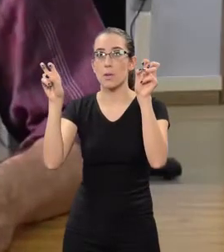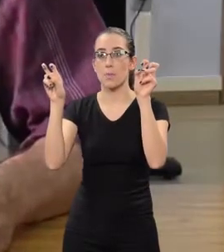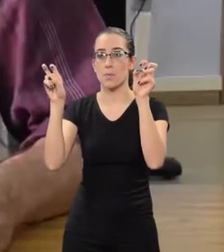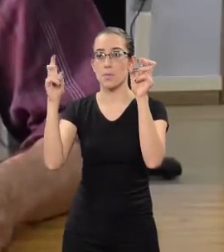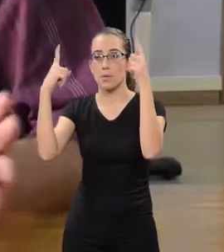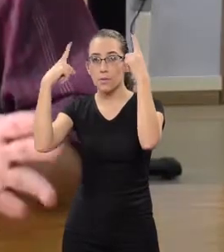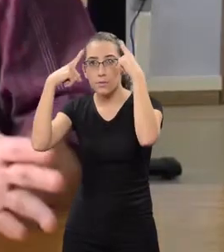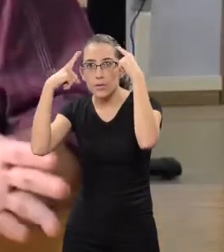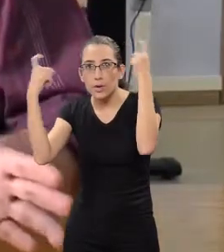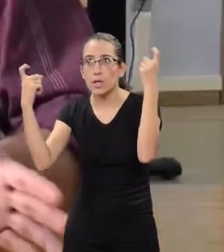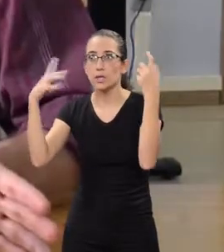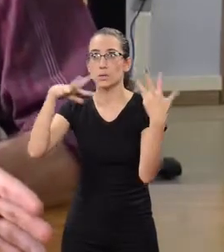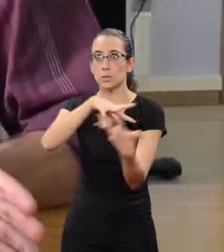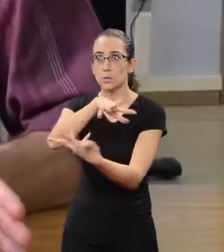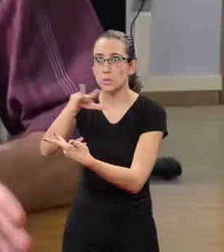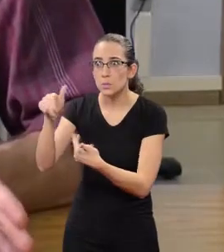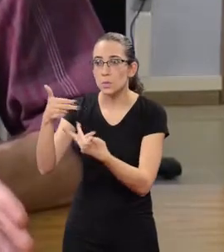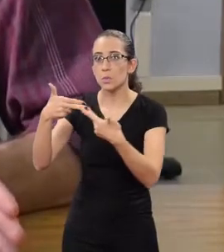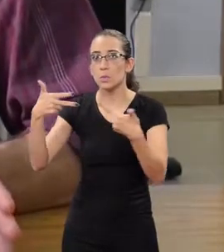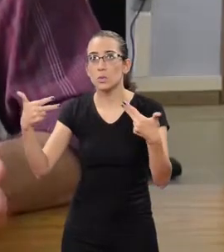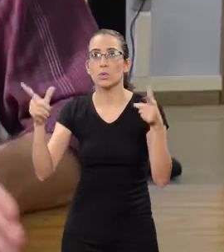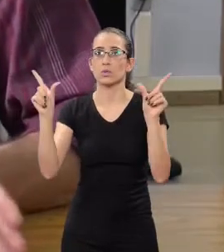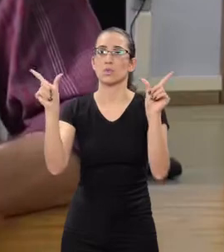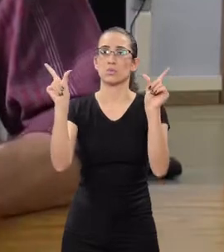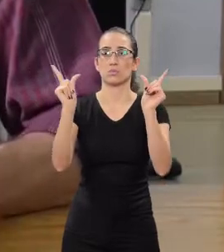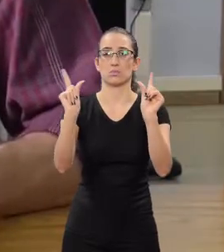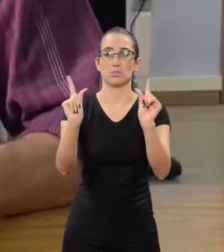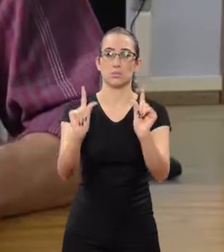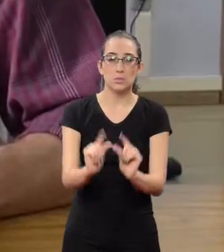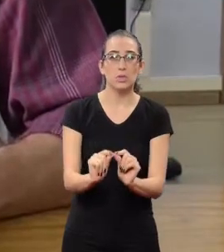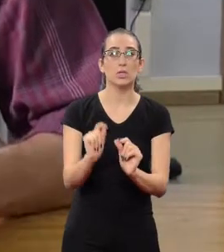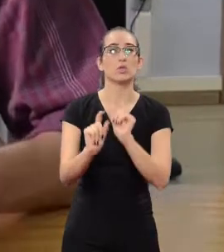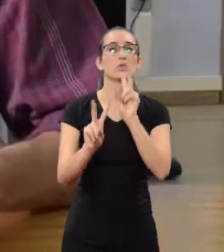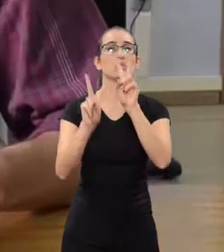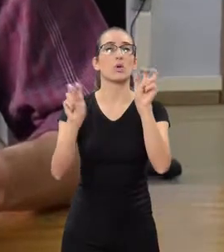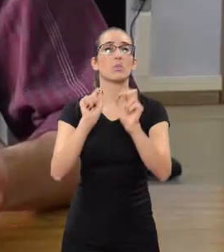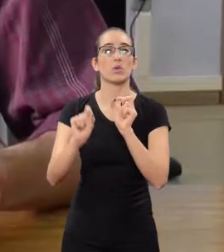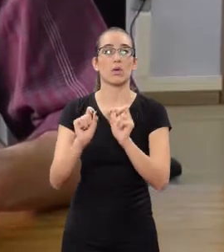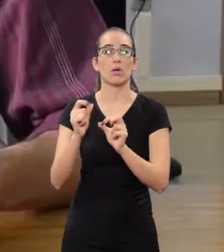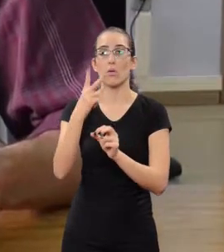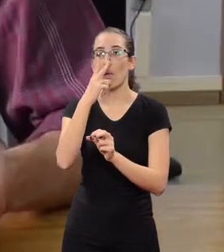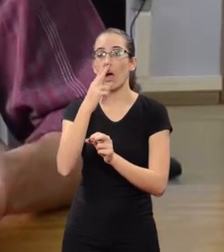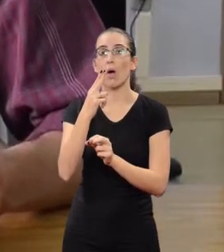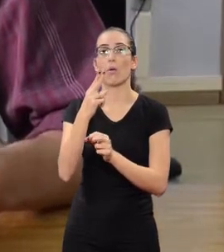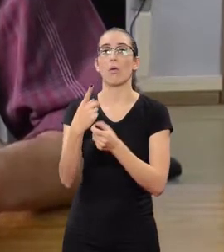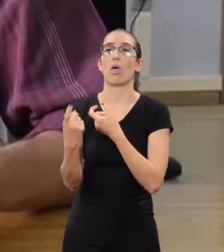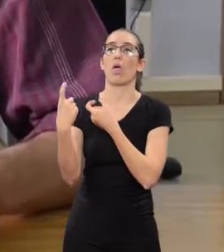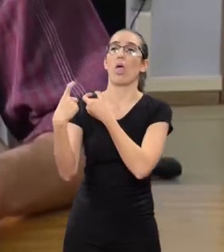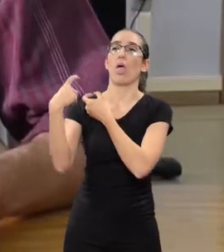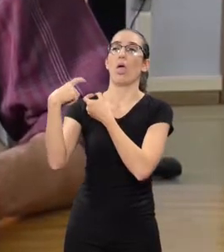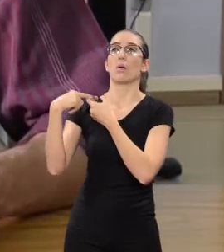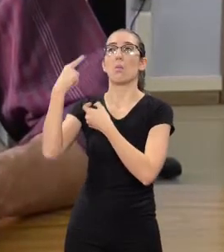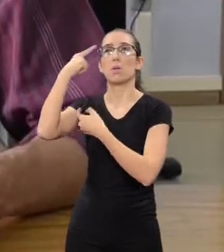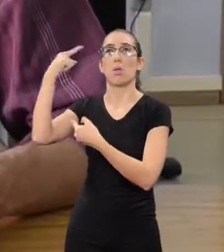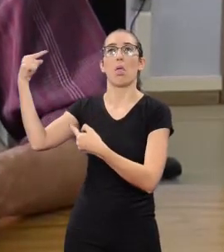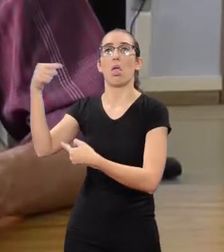this wave we have been observing in Brazil and the world of reduction, retraction and retrocession